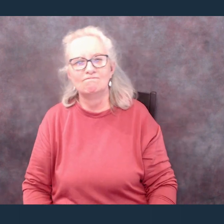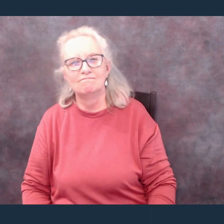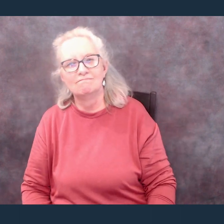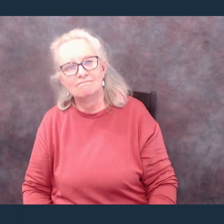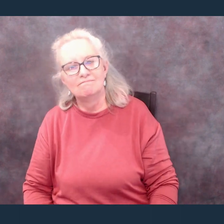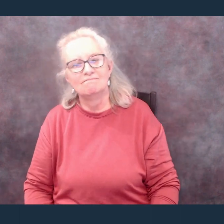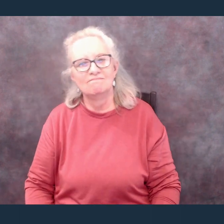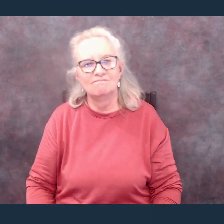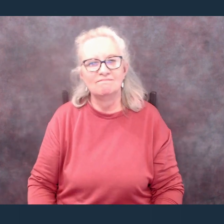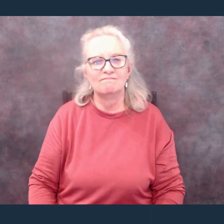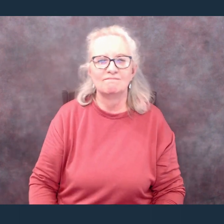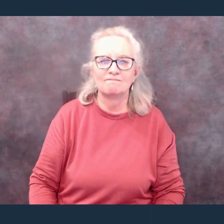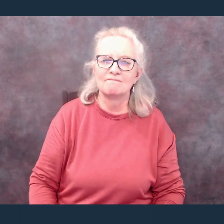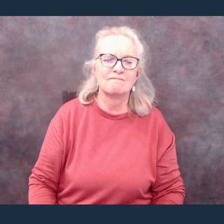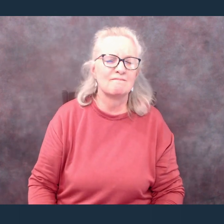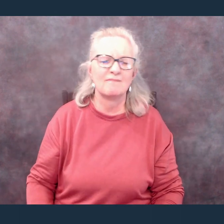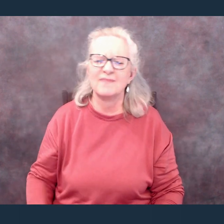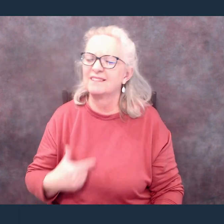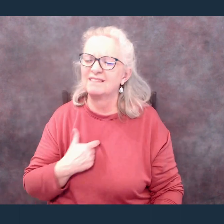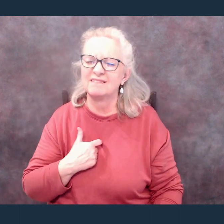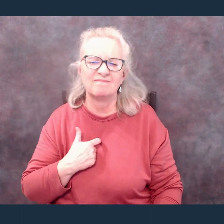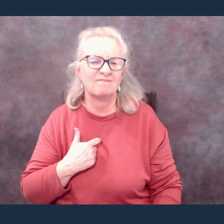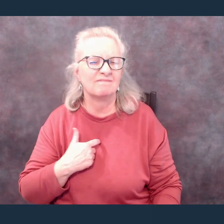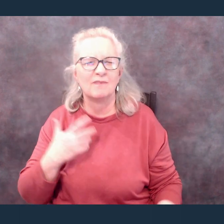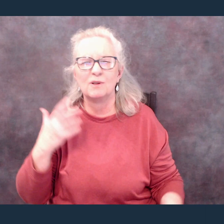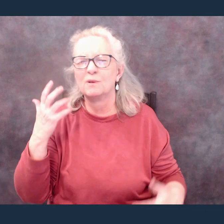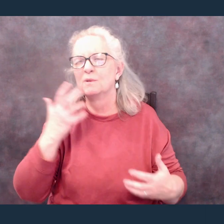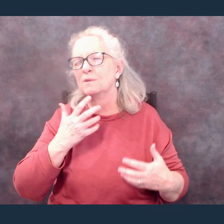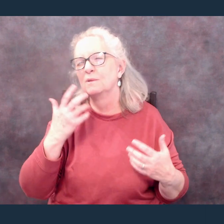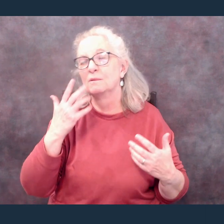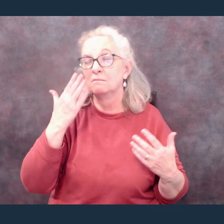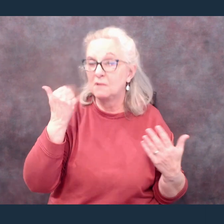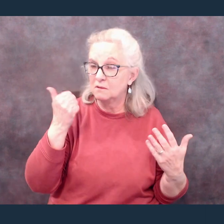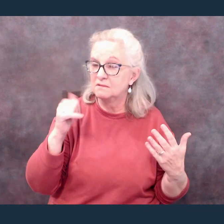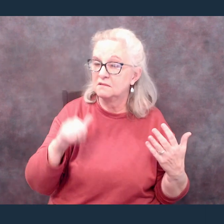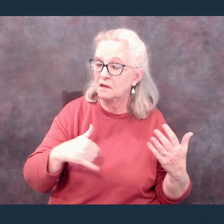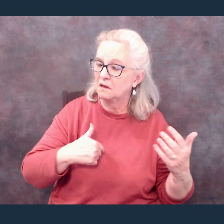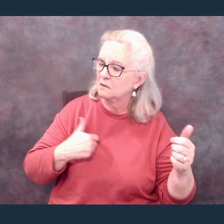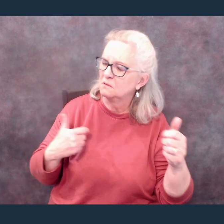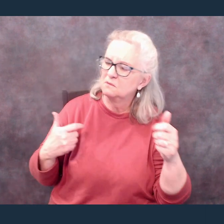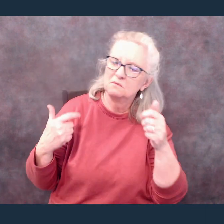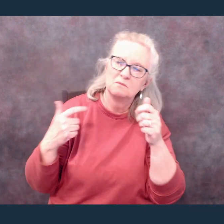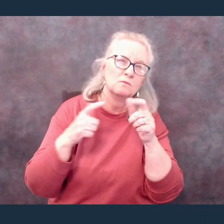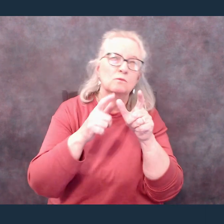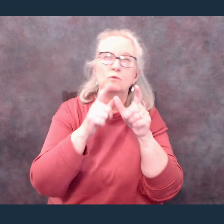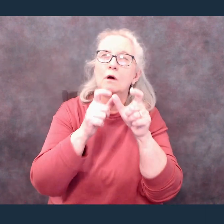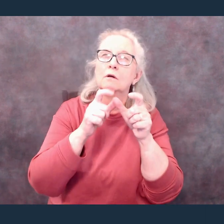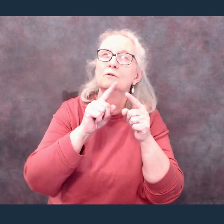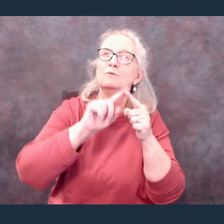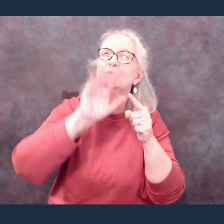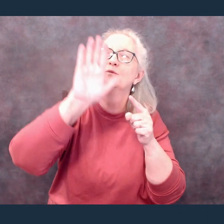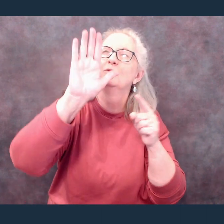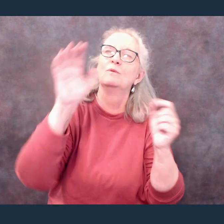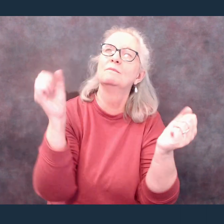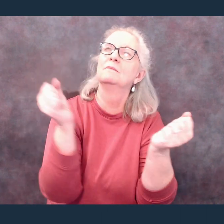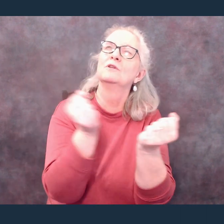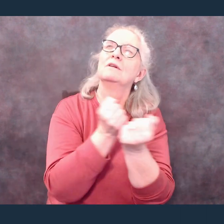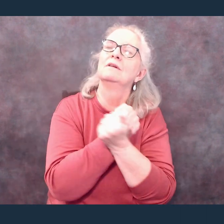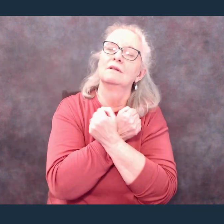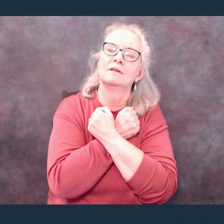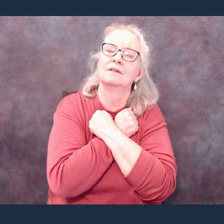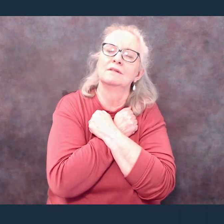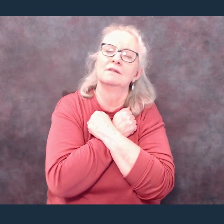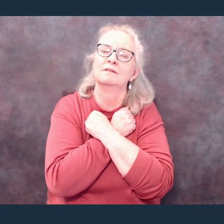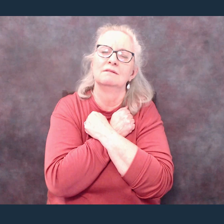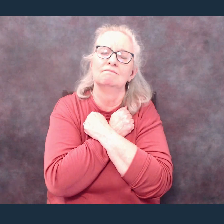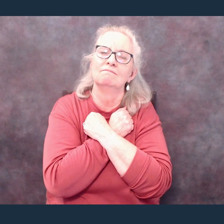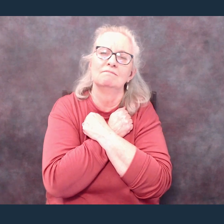Oh, I'm running to Your arms I'm running to Your arms